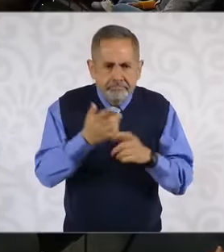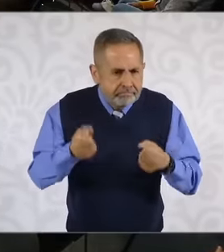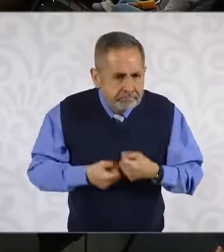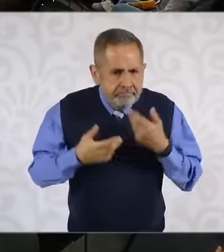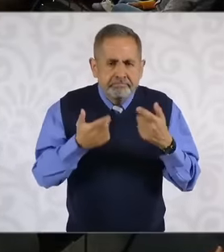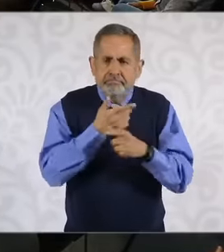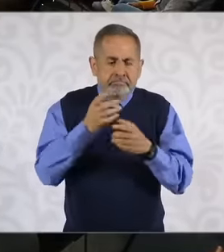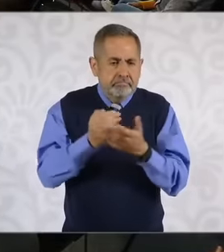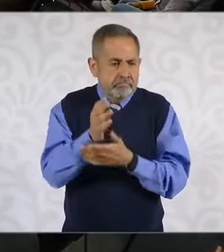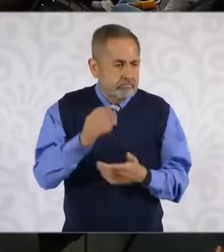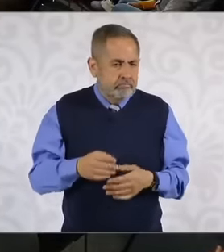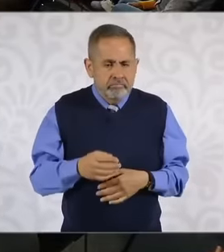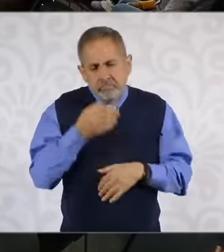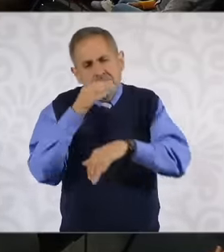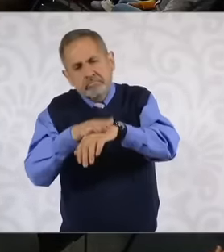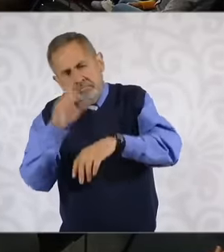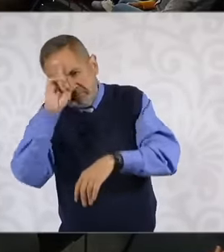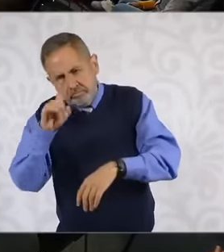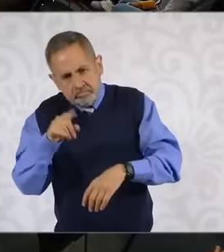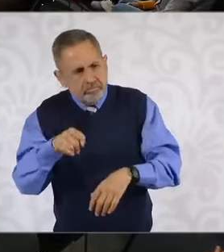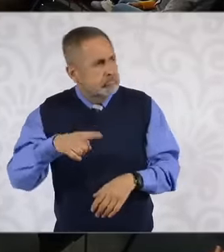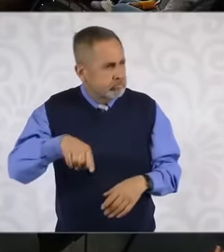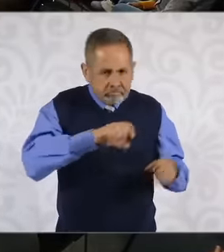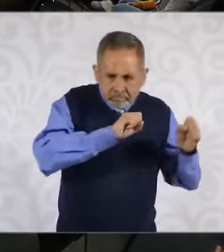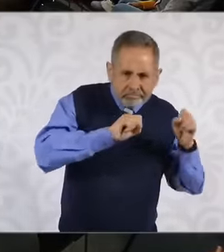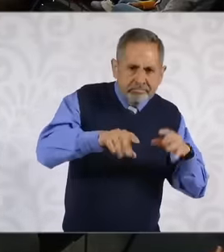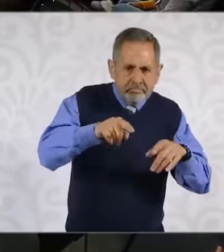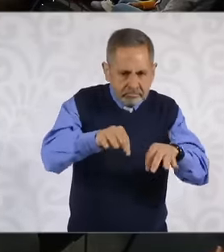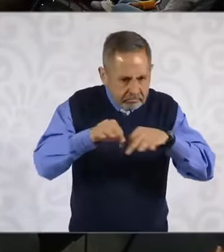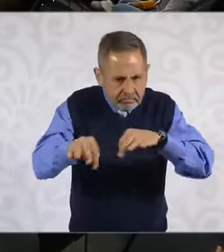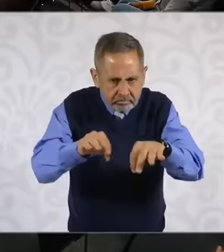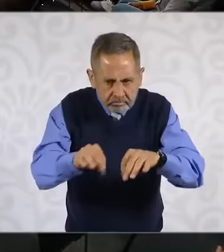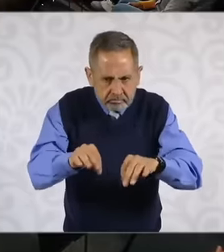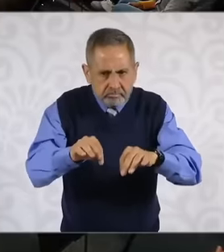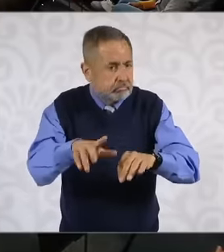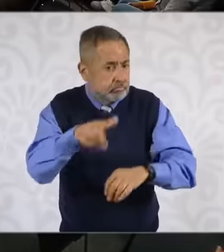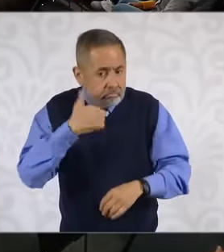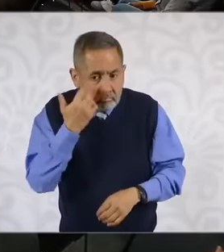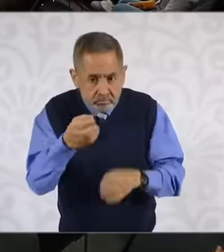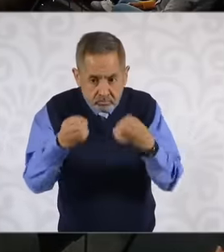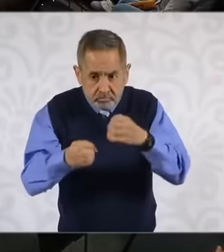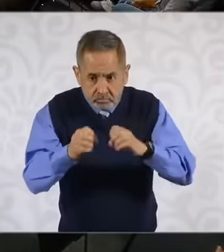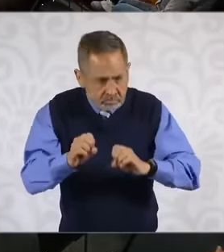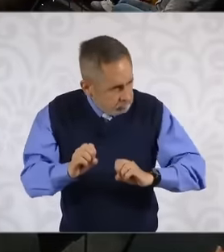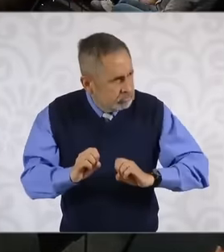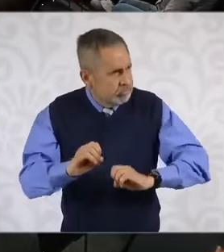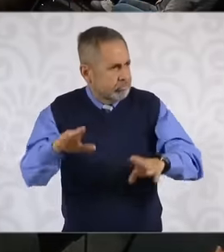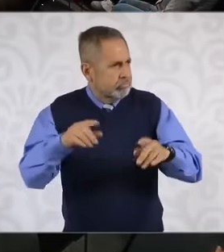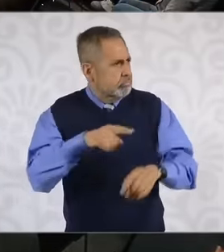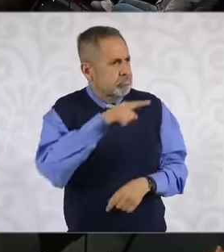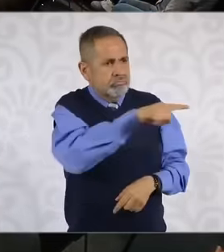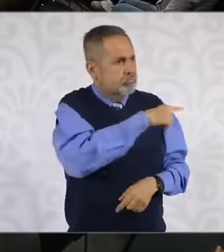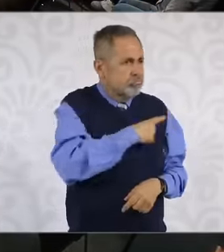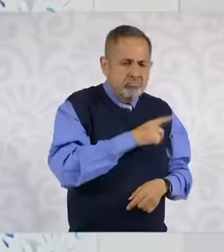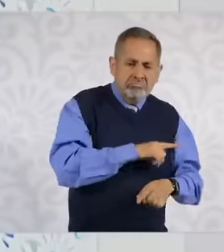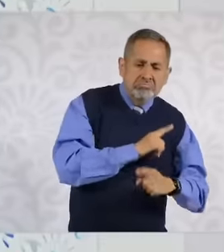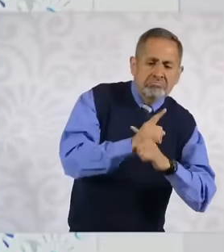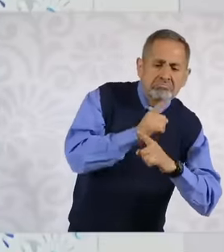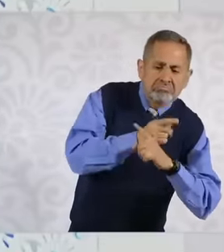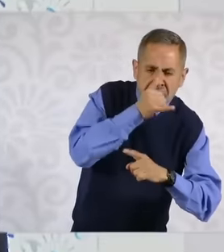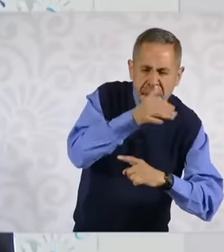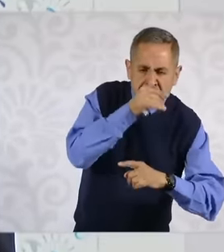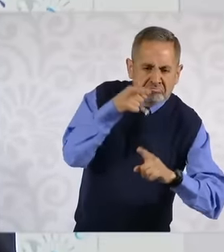let them work if they want to work there does not have to be these offenses and Well there are some